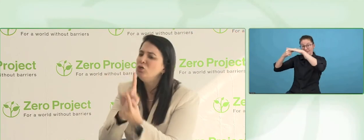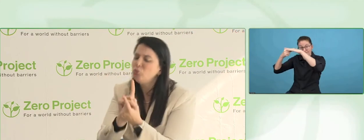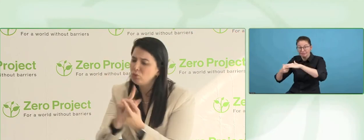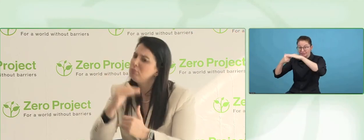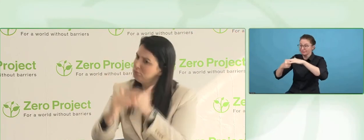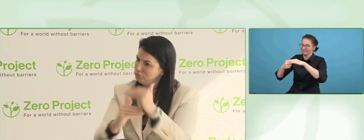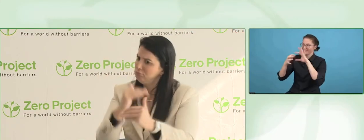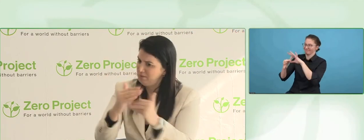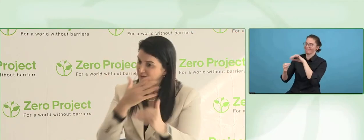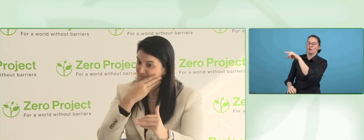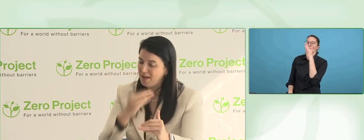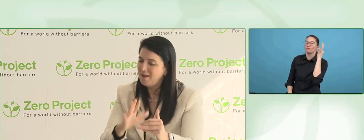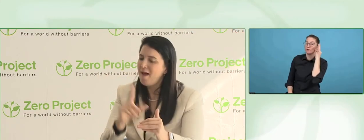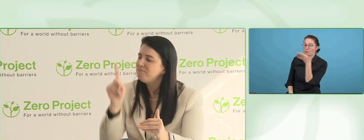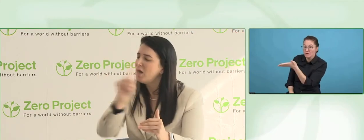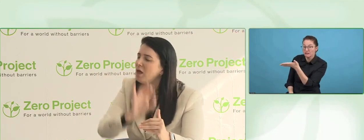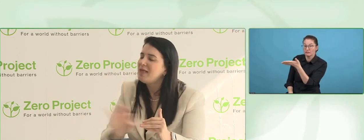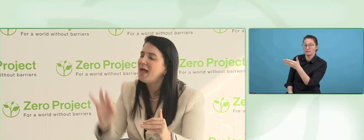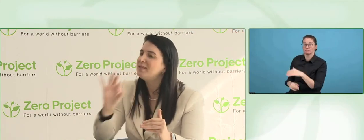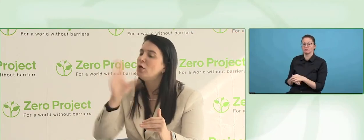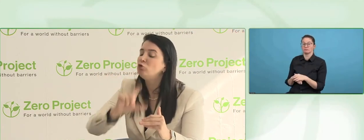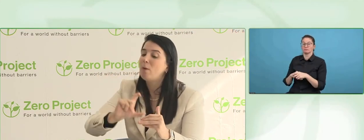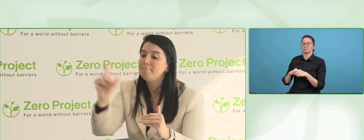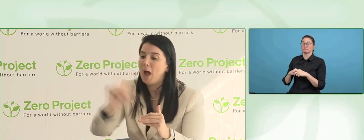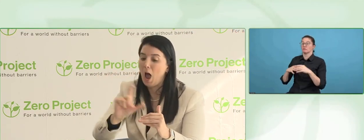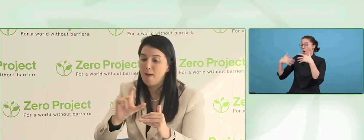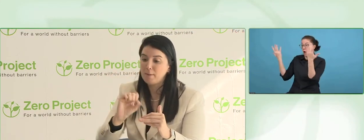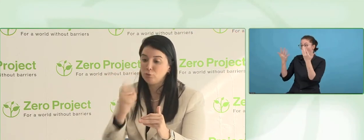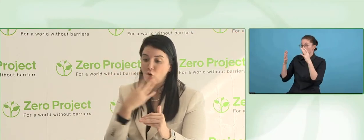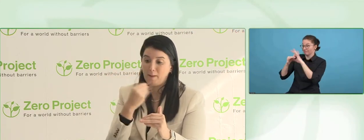are, because there is a change in the non-West.